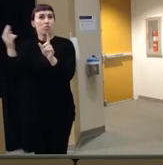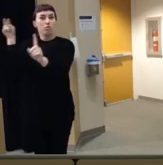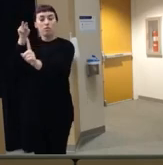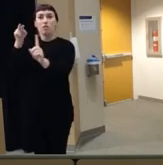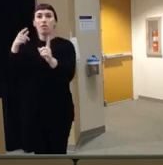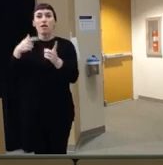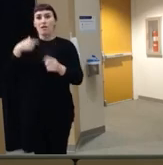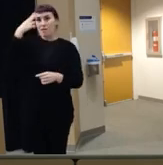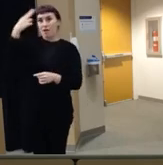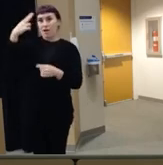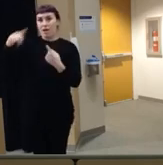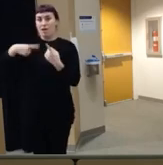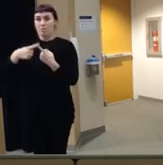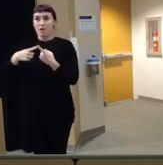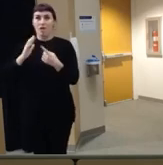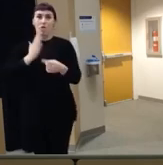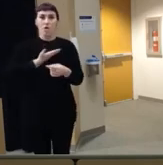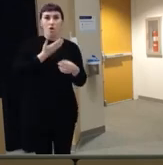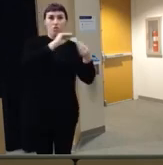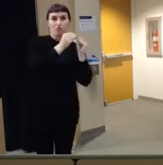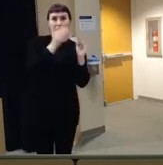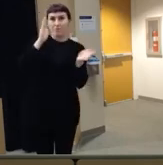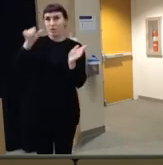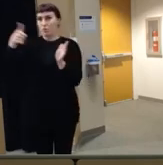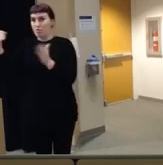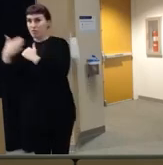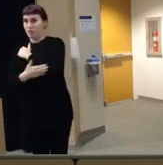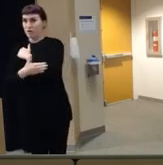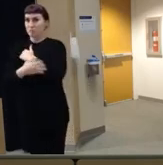a hypothesis about how our rate compares to other countries so I'll see if that kind of bears out